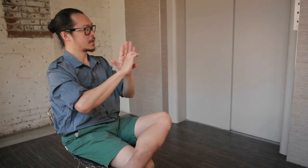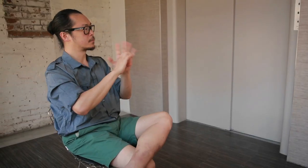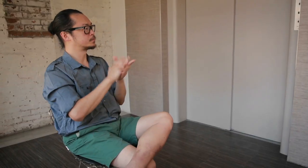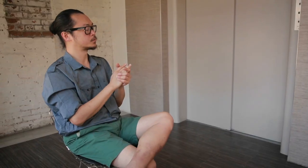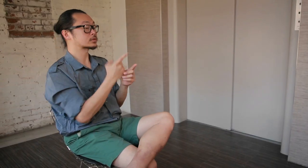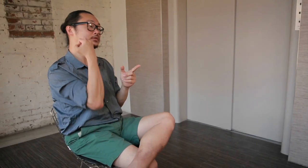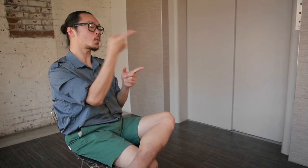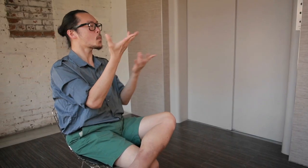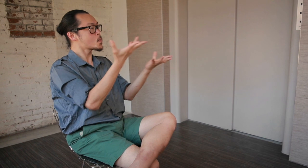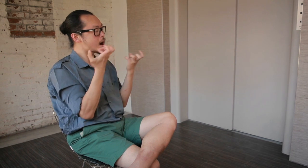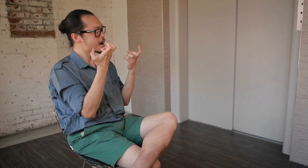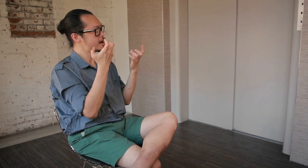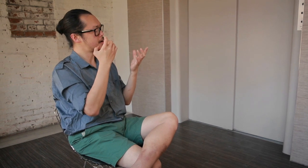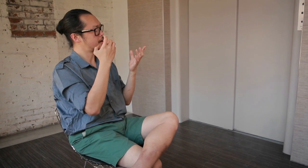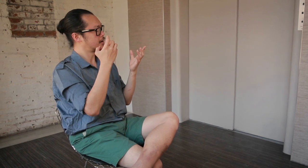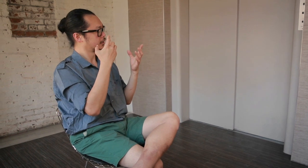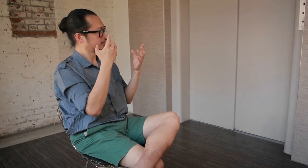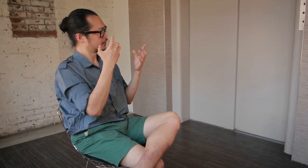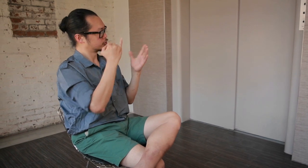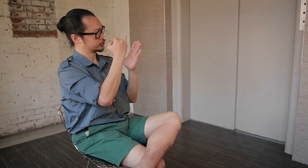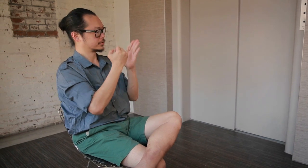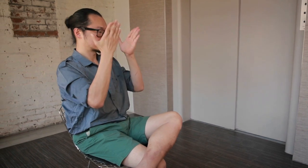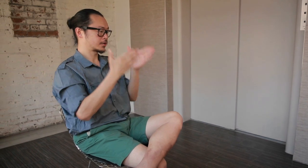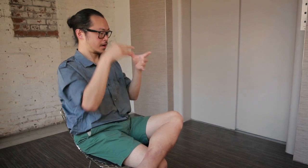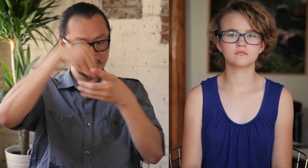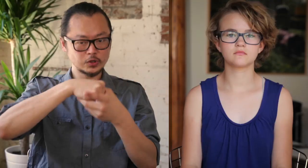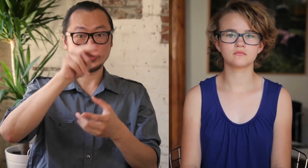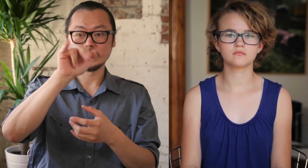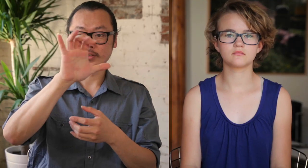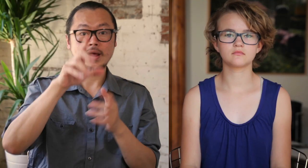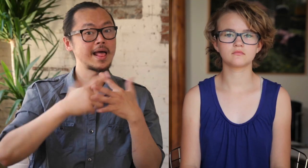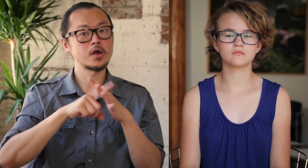For example, if you want to become an artist in NYC,